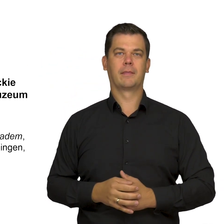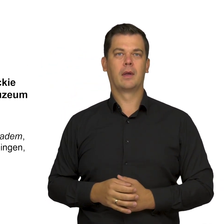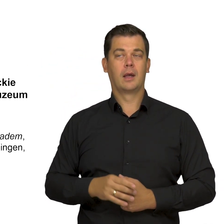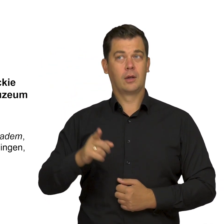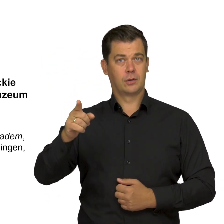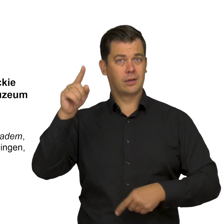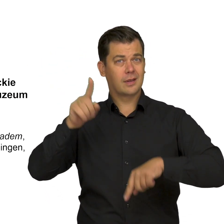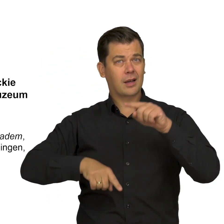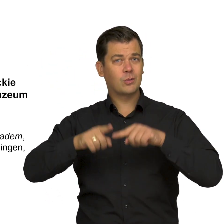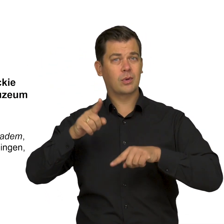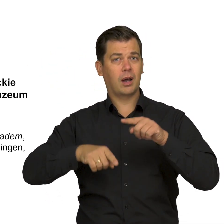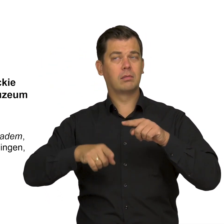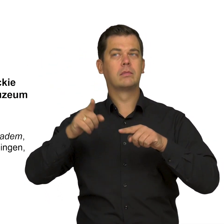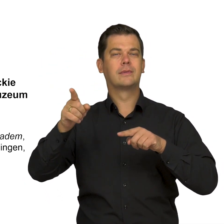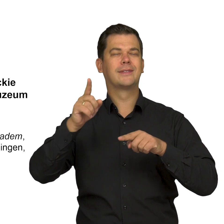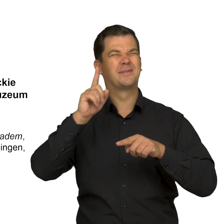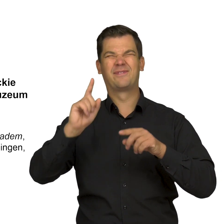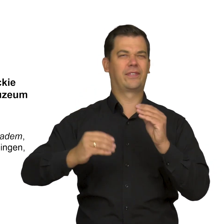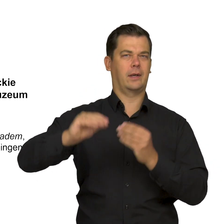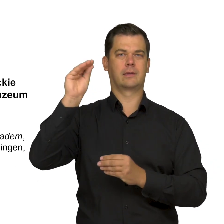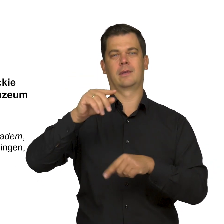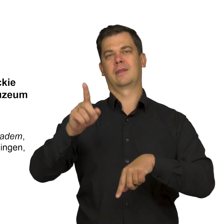The element of air,